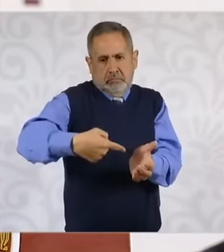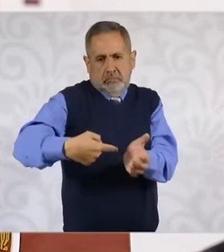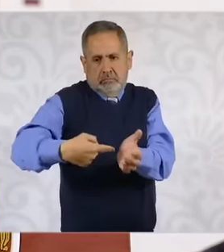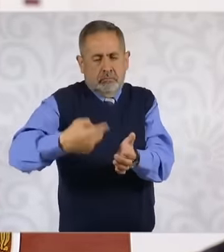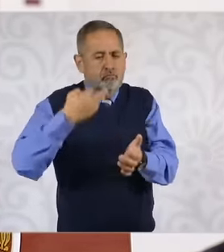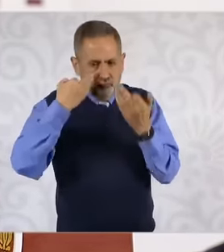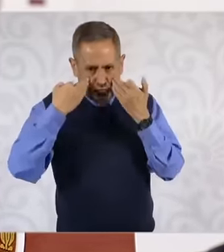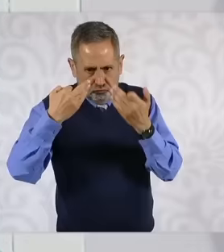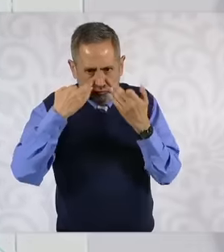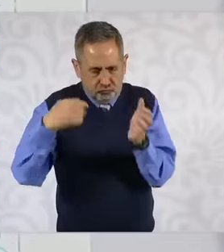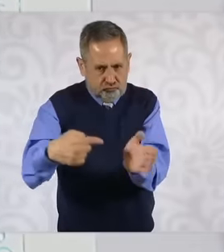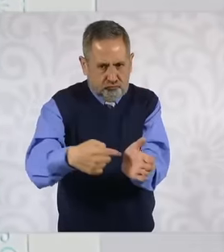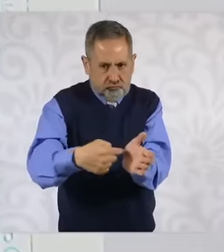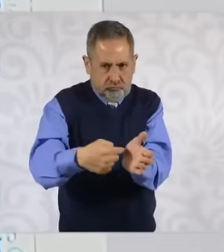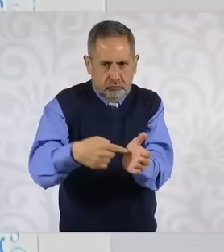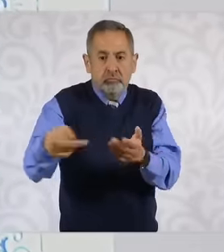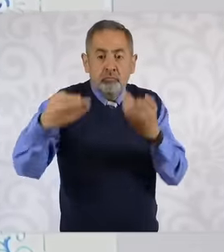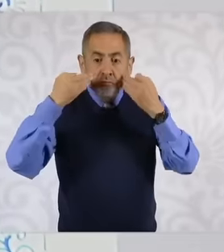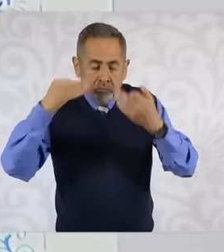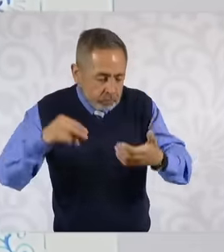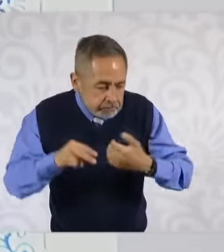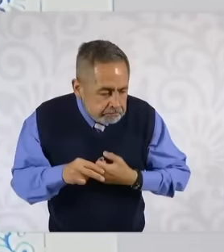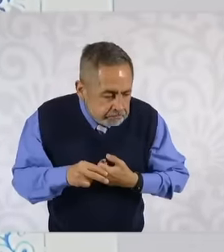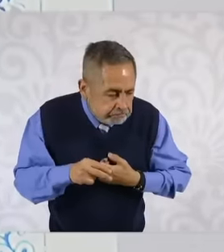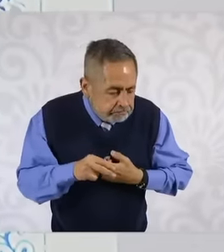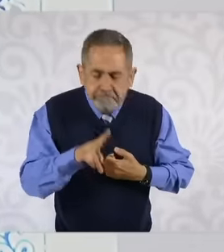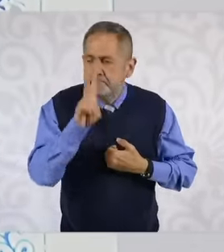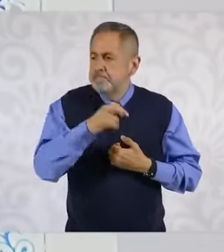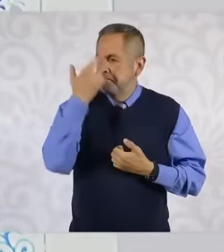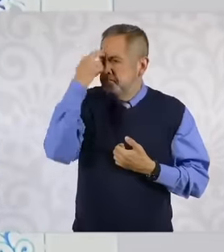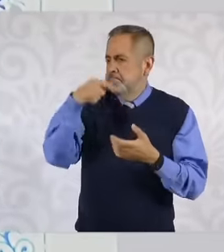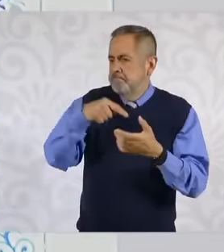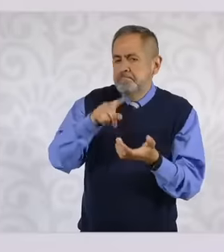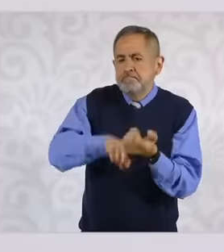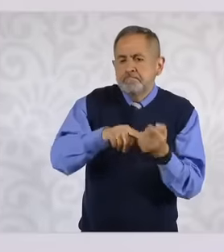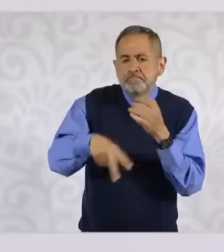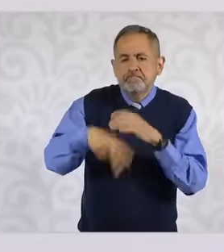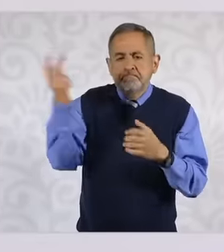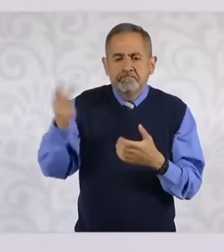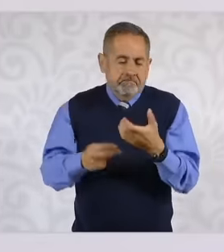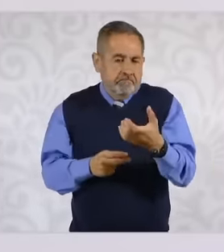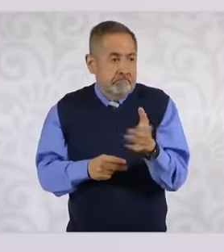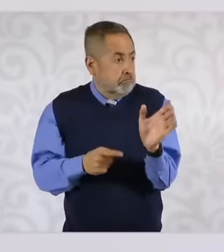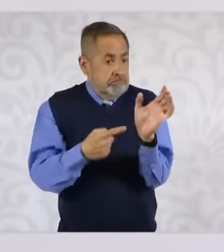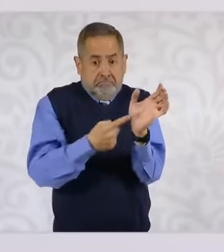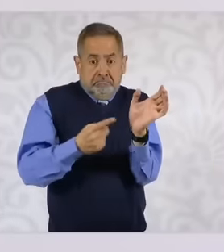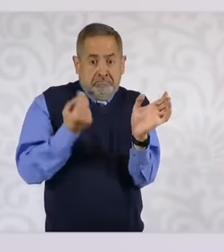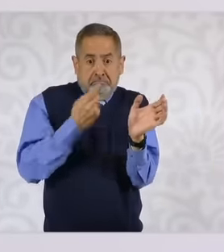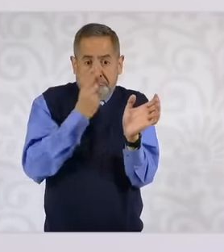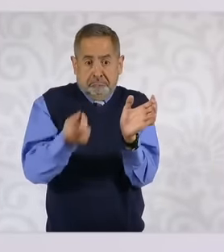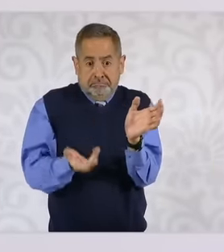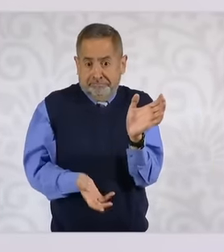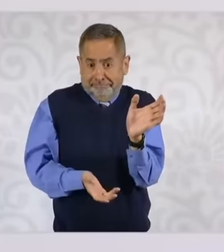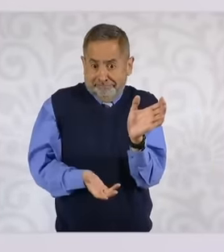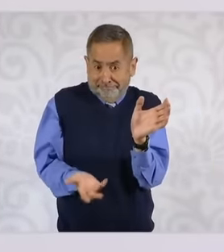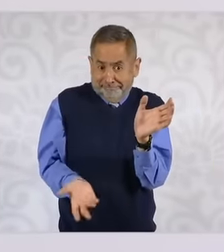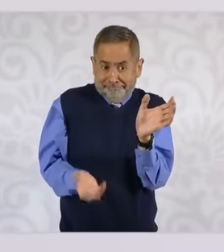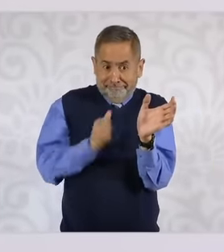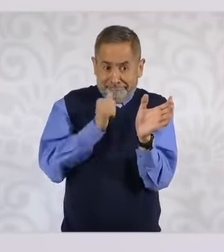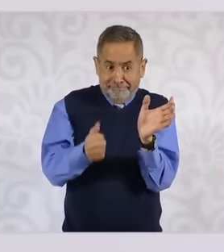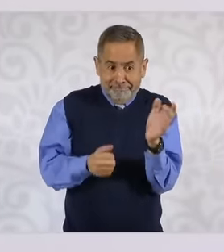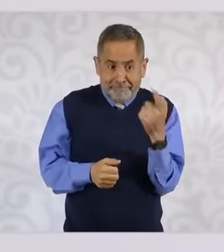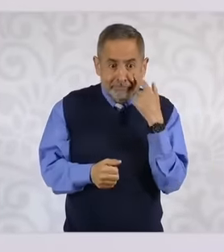notified because the notification says nothing Here There is the